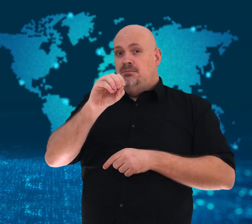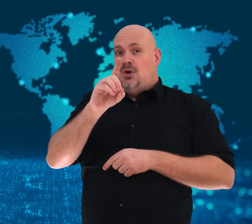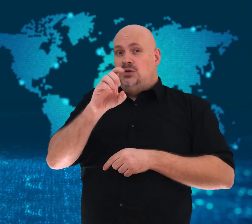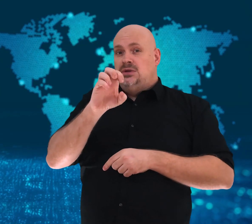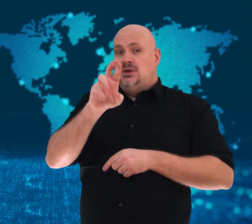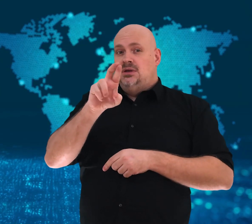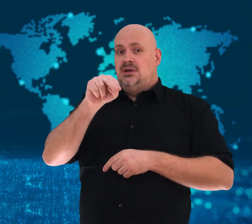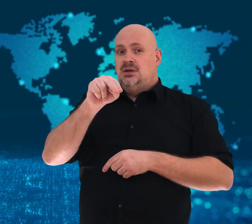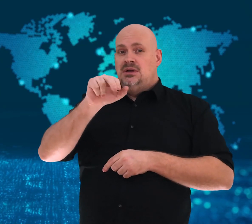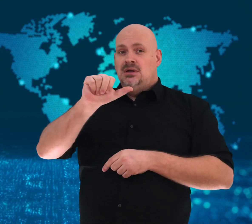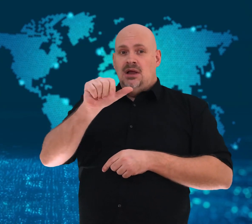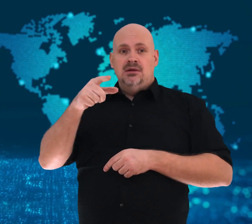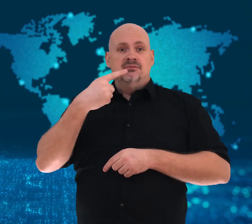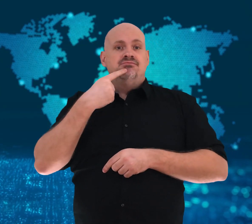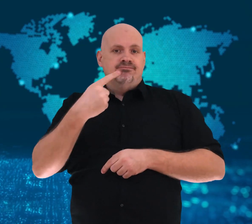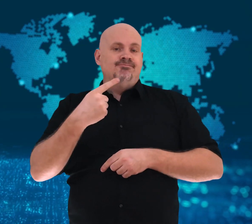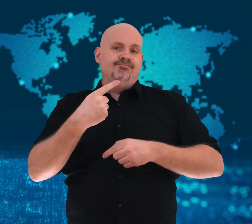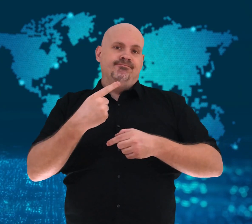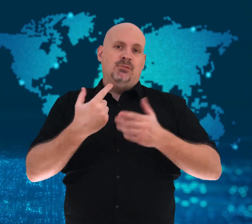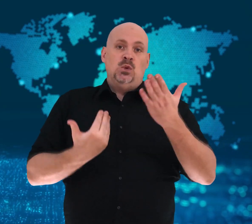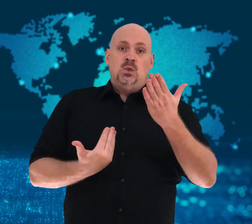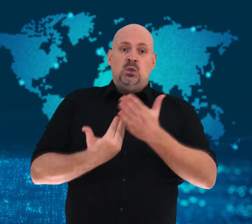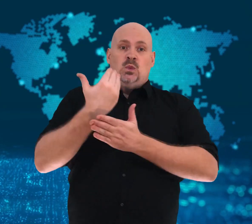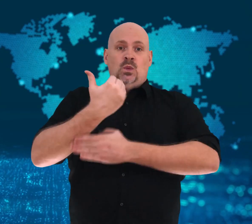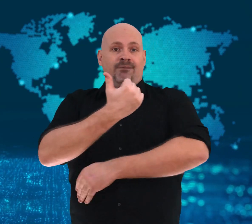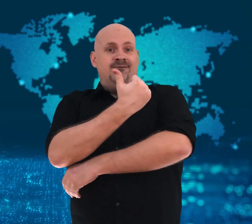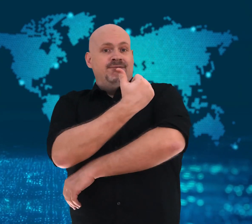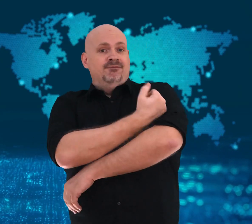will be available by 2023.